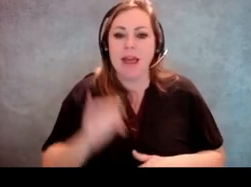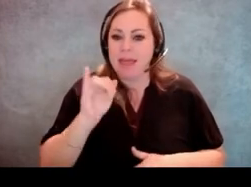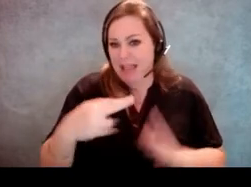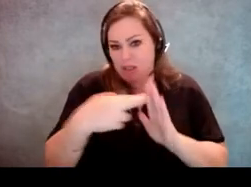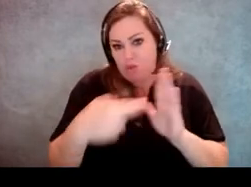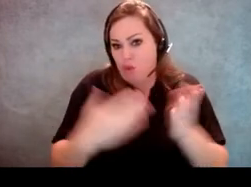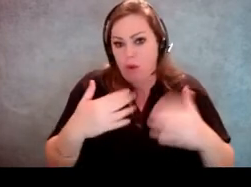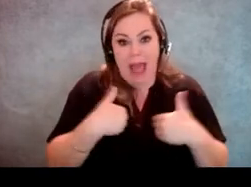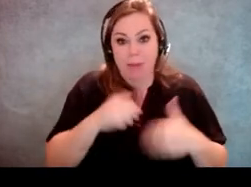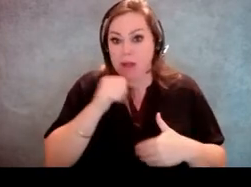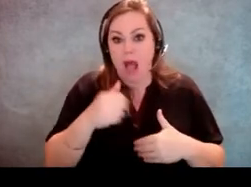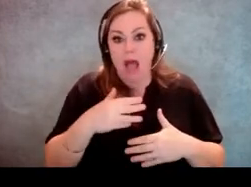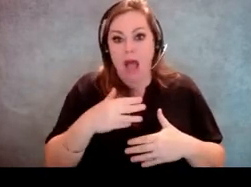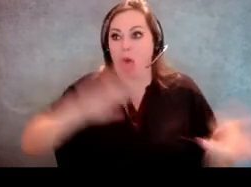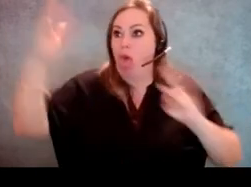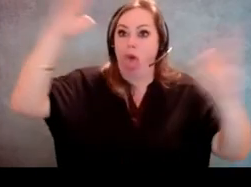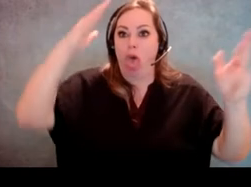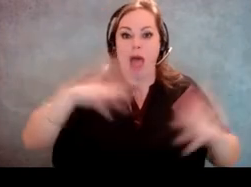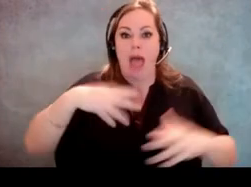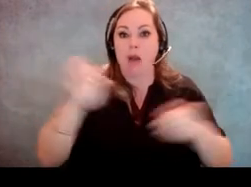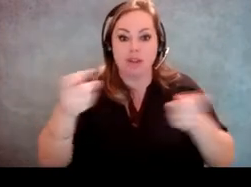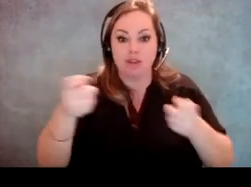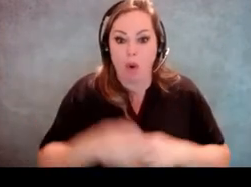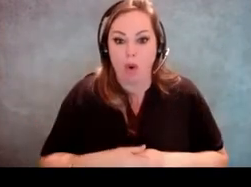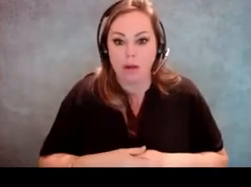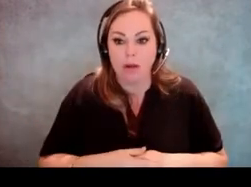If the animal's not out of control. [Jeff Miller] Okay, but you mentioned that Molly,